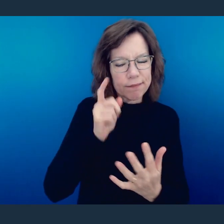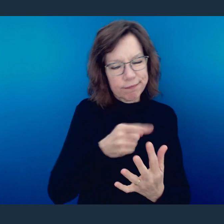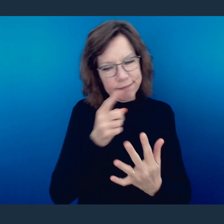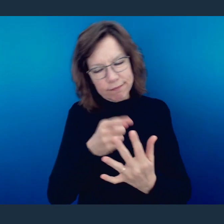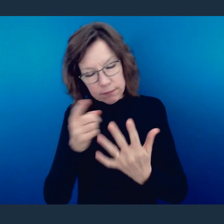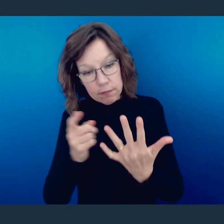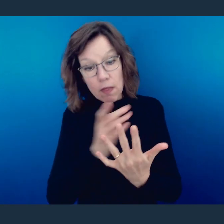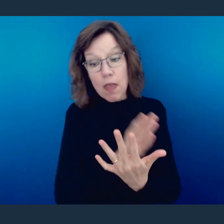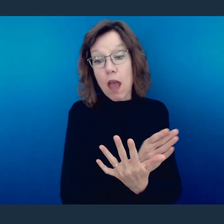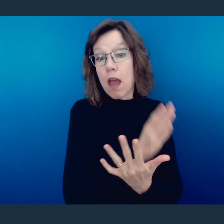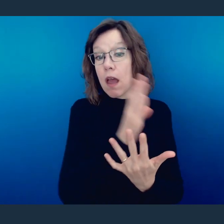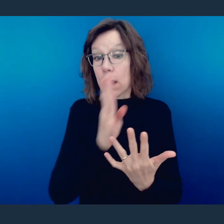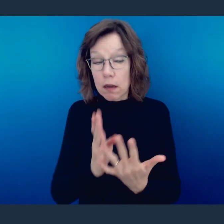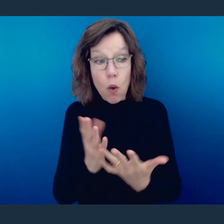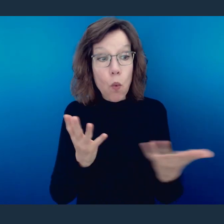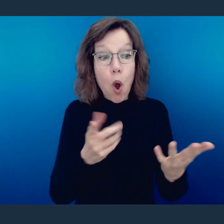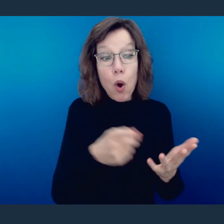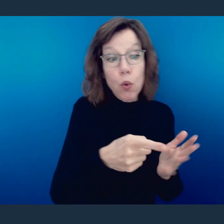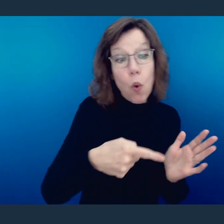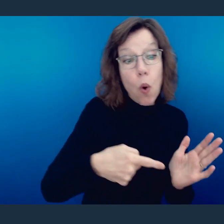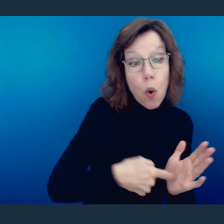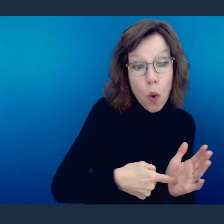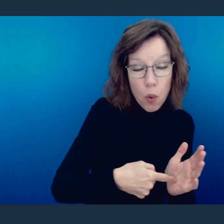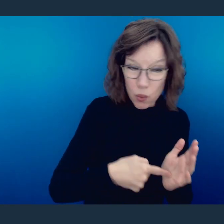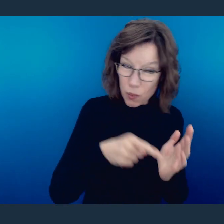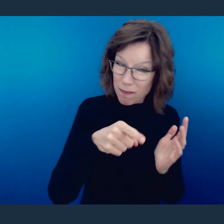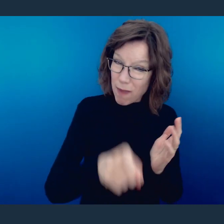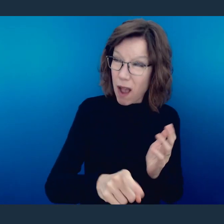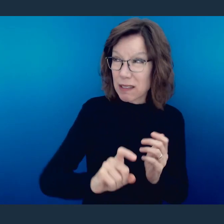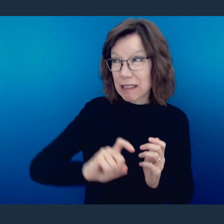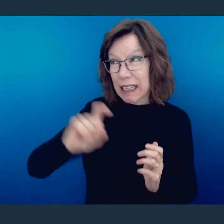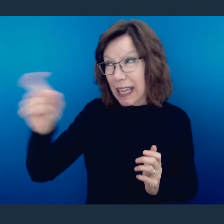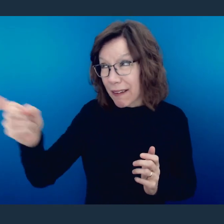Then he transitioned and tells them, but you are to pay what you owe, whether it be respect